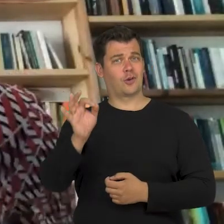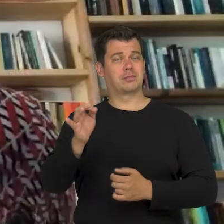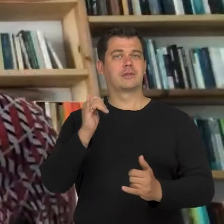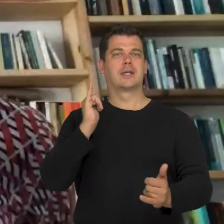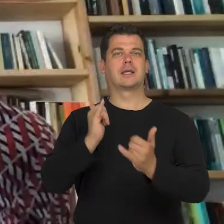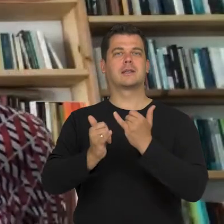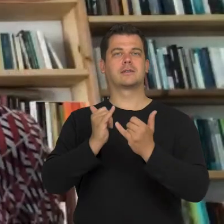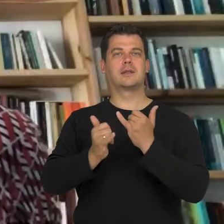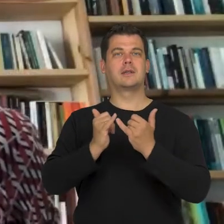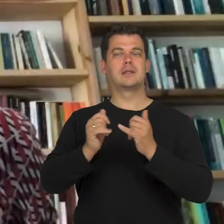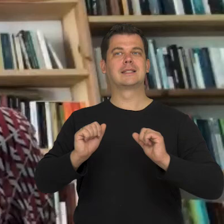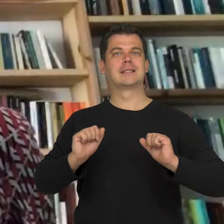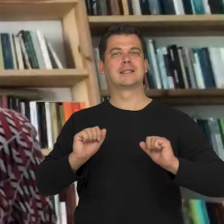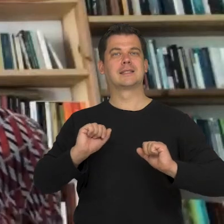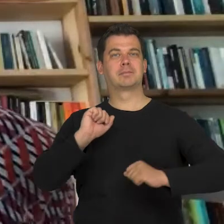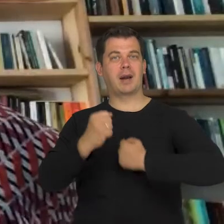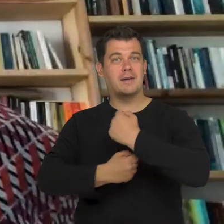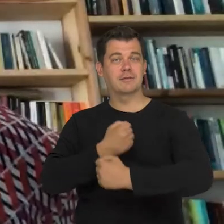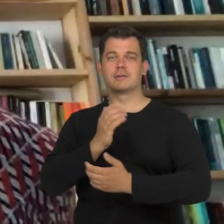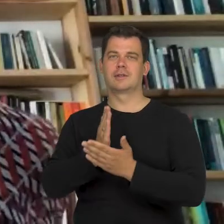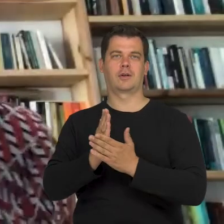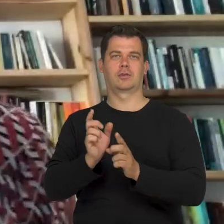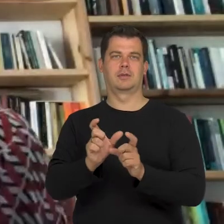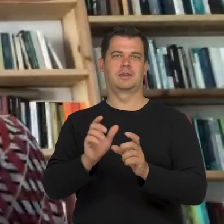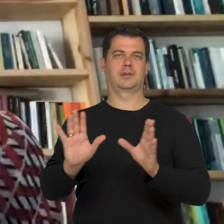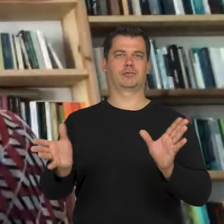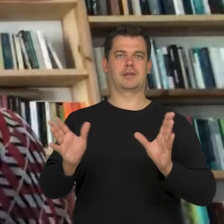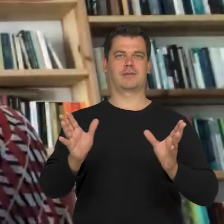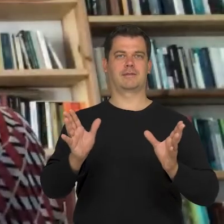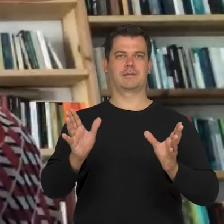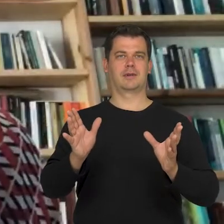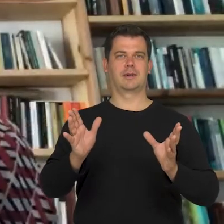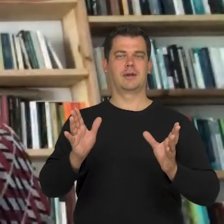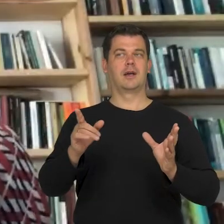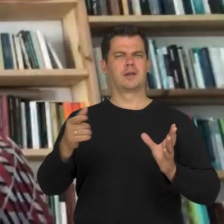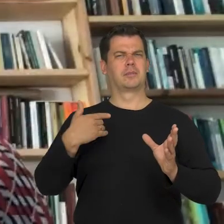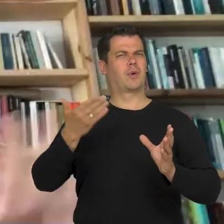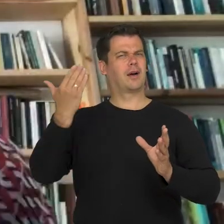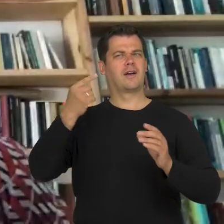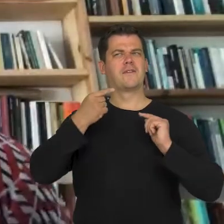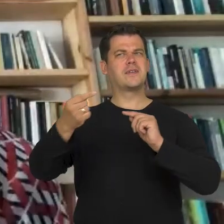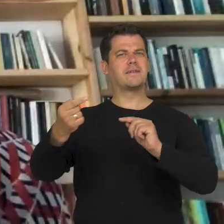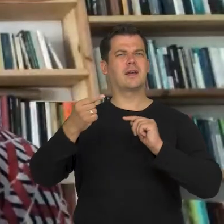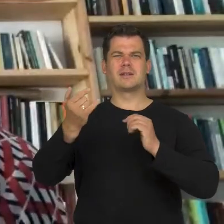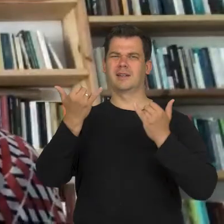we are able-bodied for a period of time and that in one of my interviews which tackled a totally different topic,